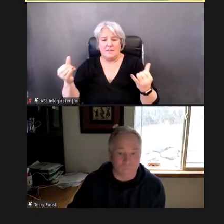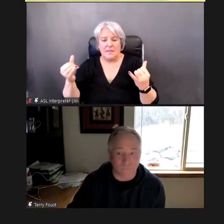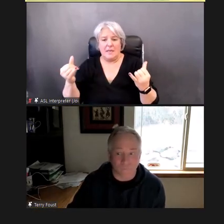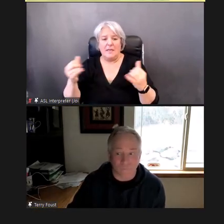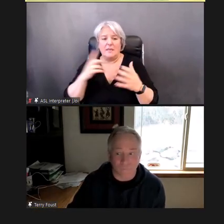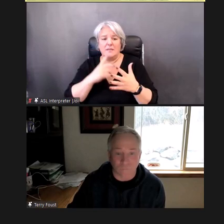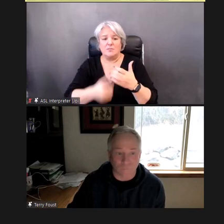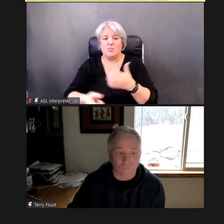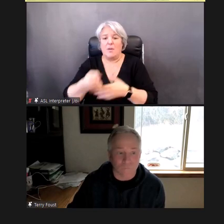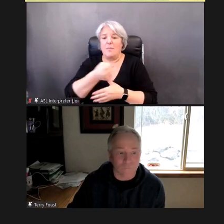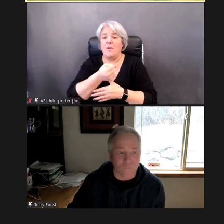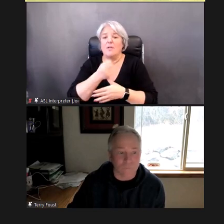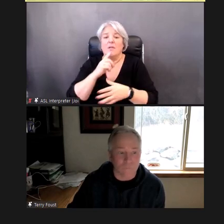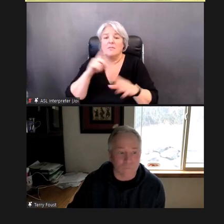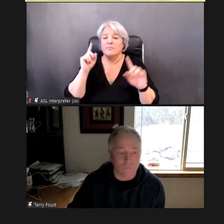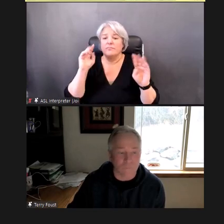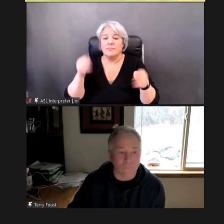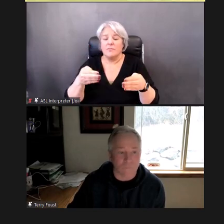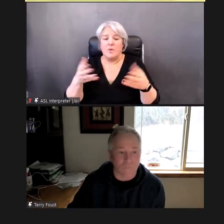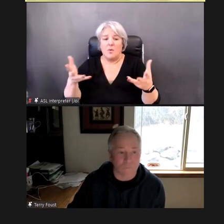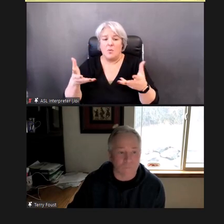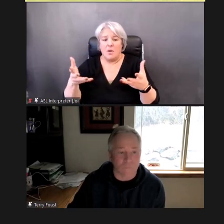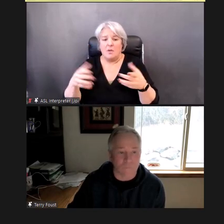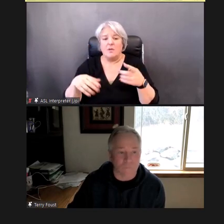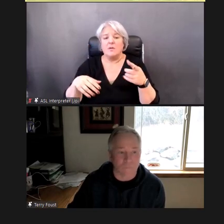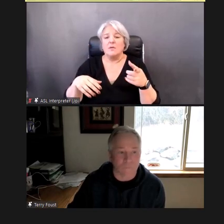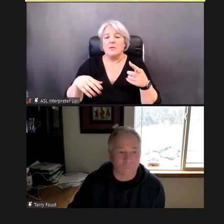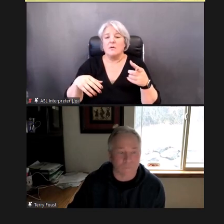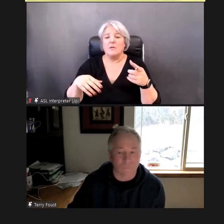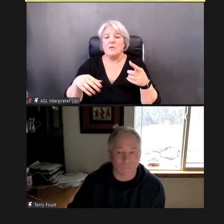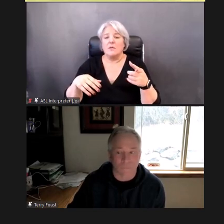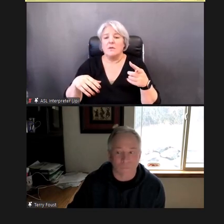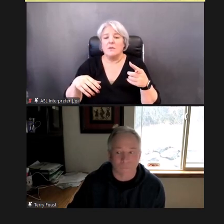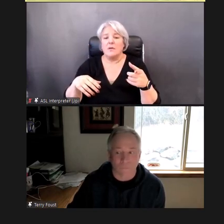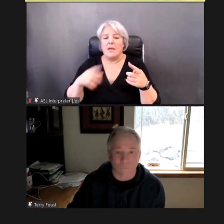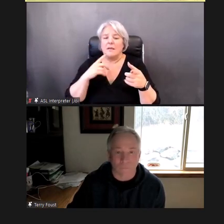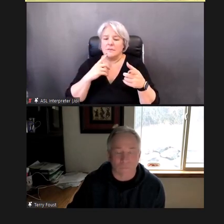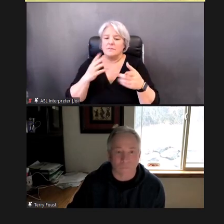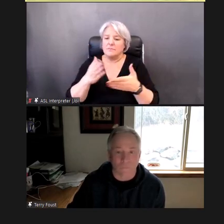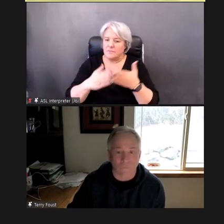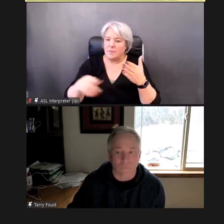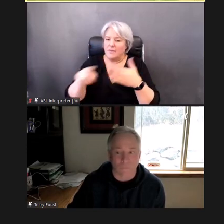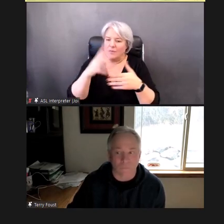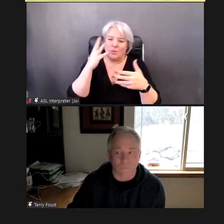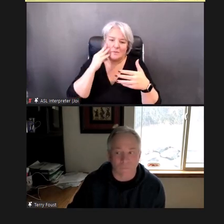who have already had some experience implementing evidence-based hearing screening practices, for children in the